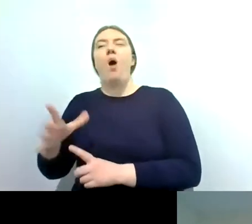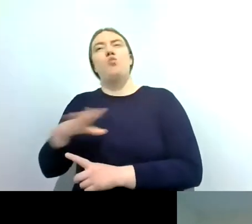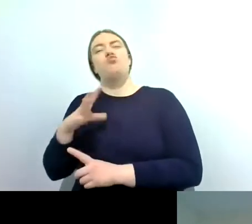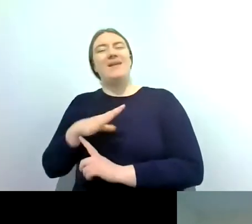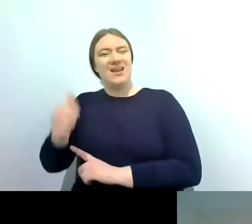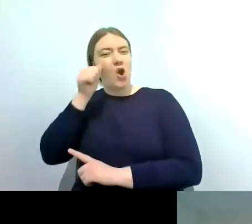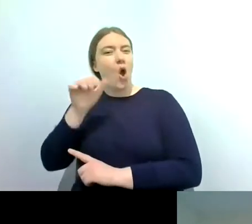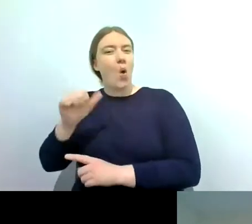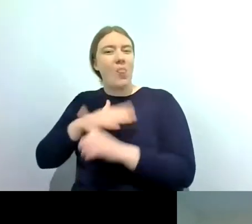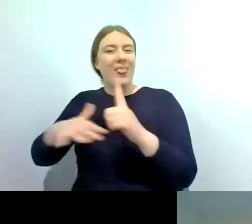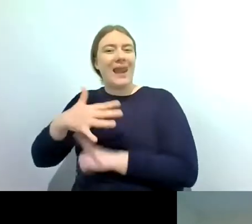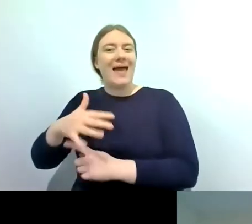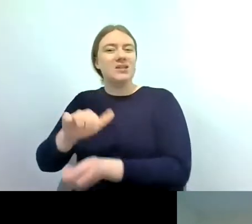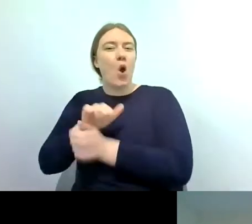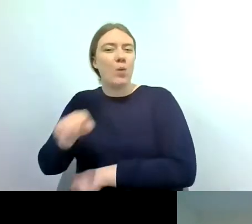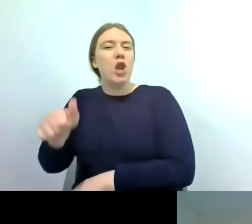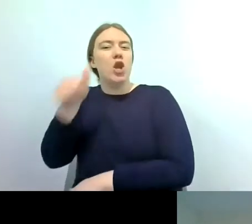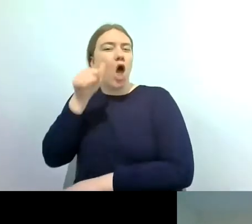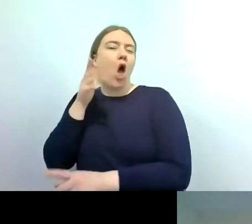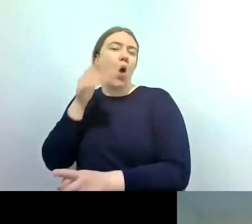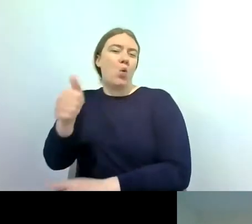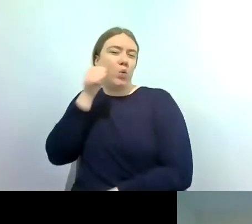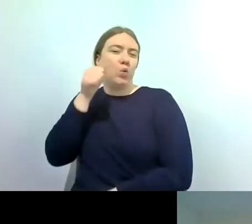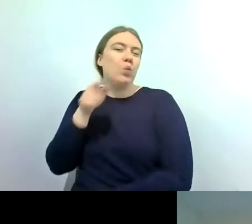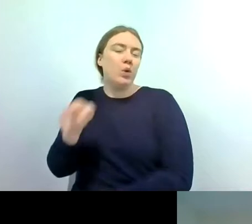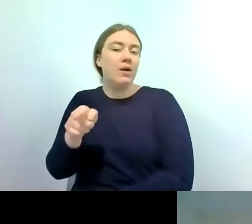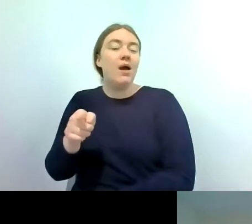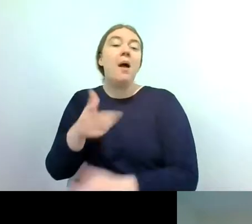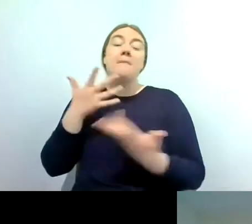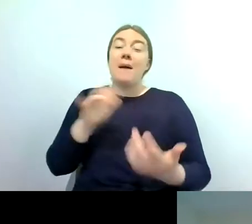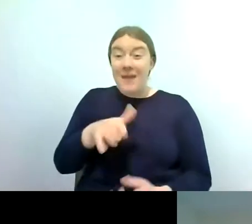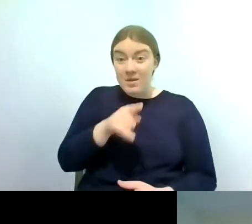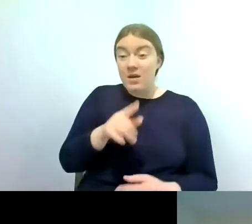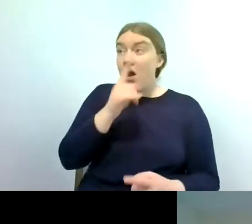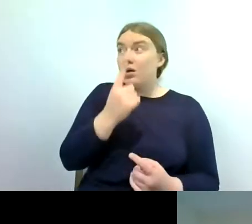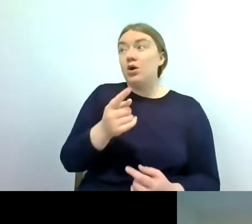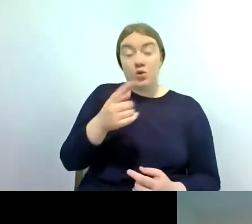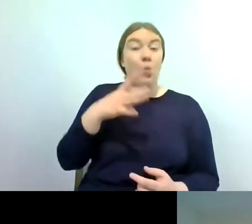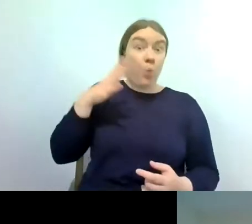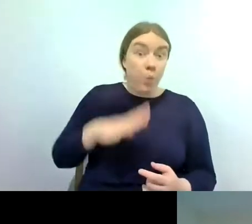an agreement in place but if you have a particular area in mind that you want to survey and you